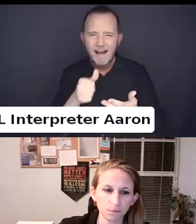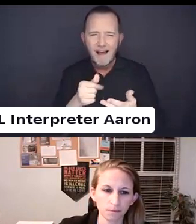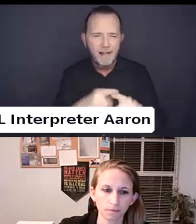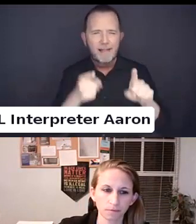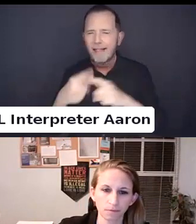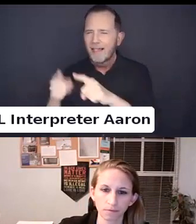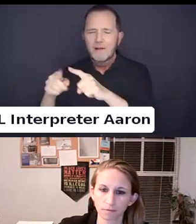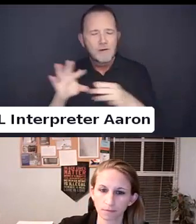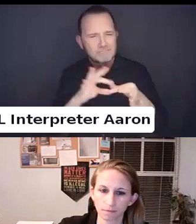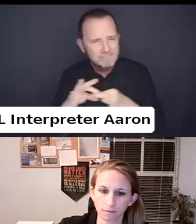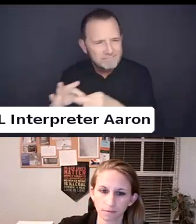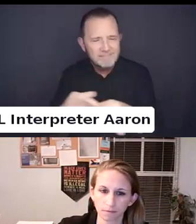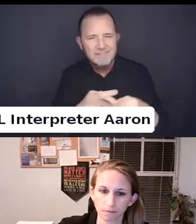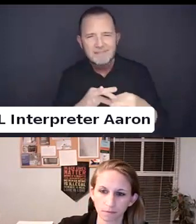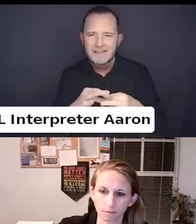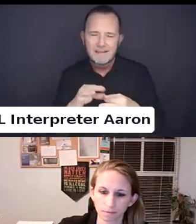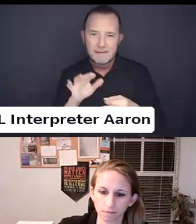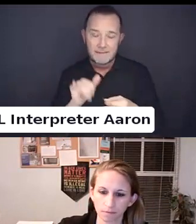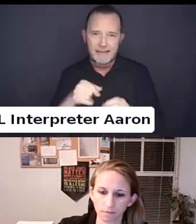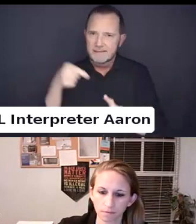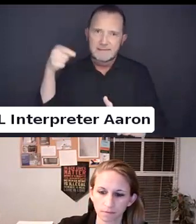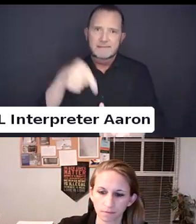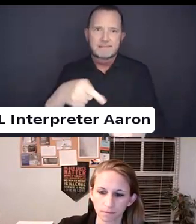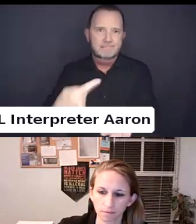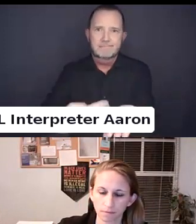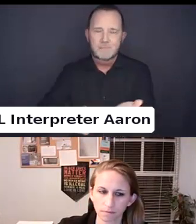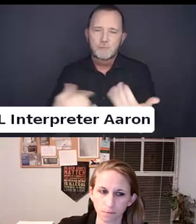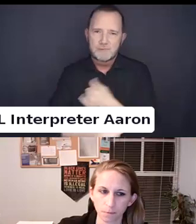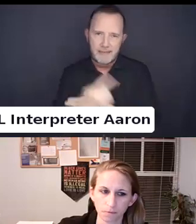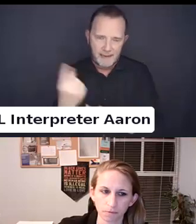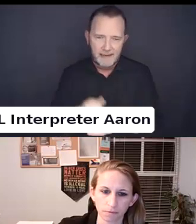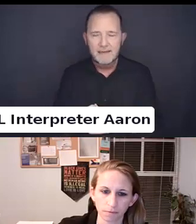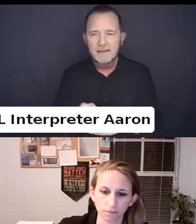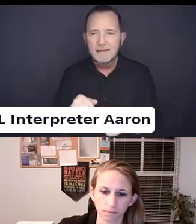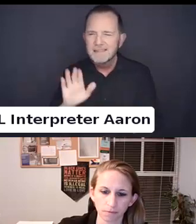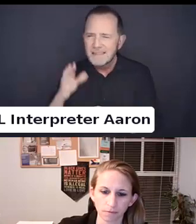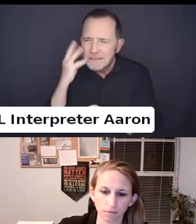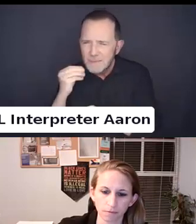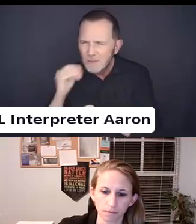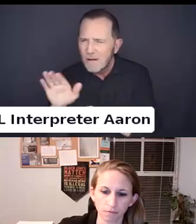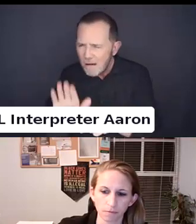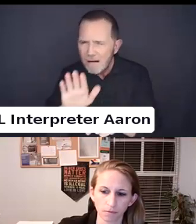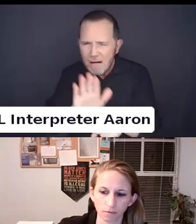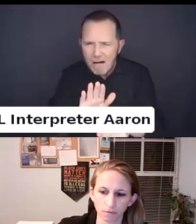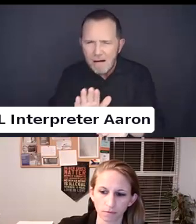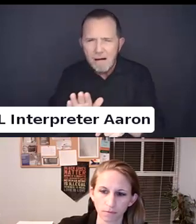these histories and address our shared experiences so that we can move forward and build solidarity